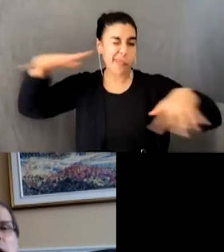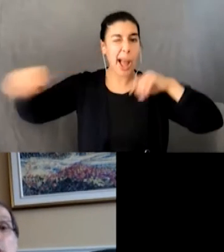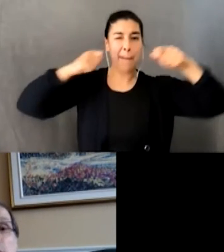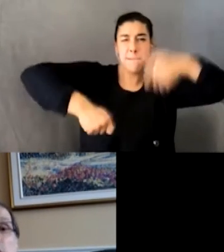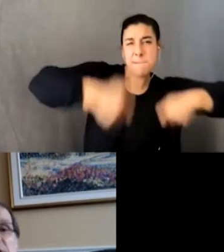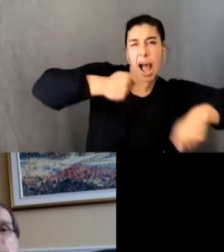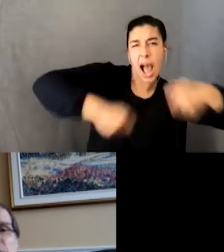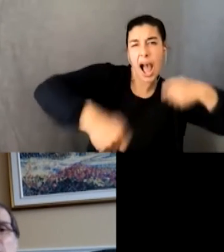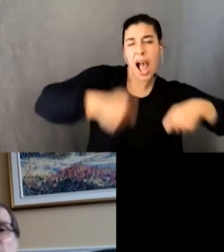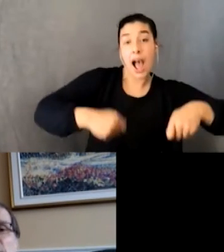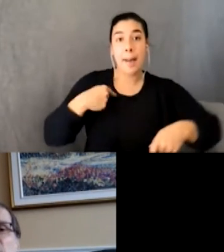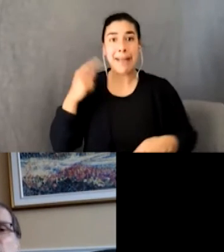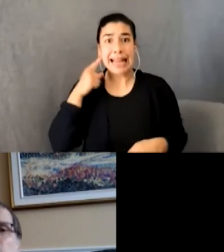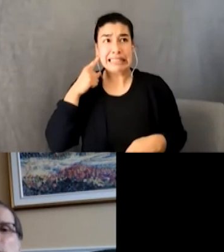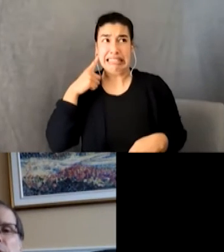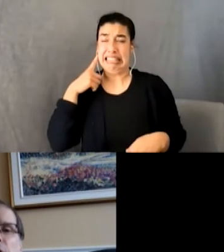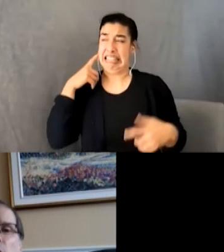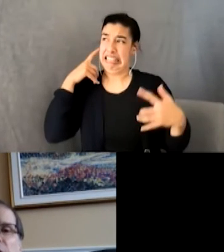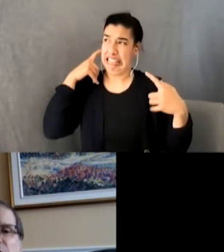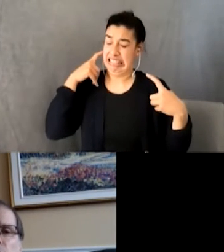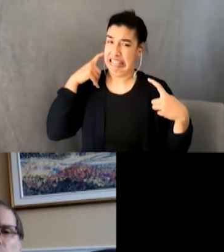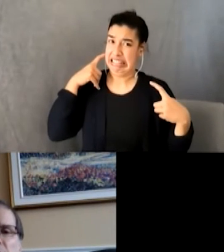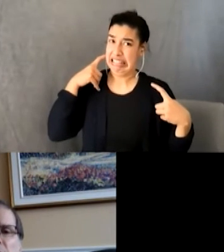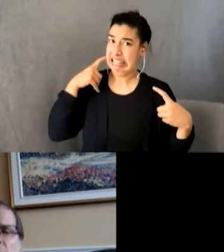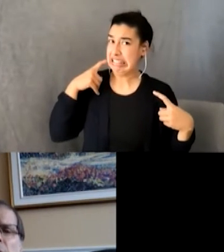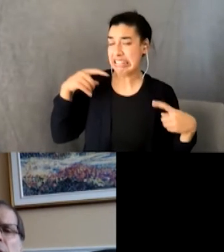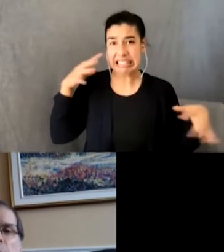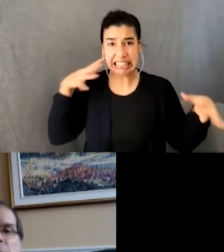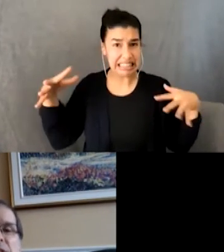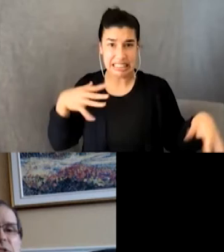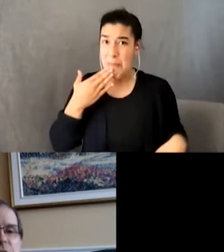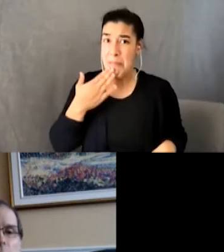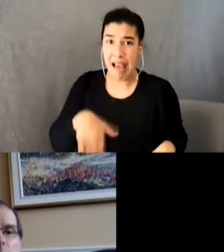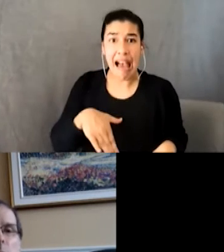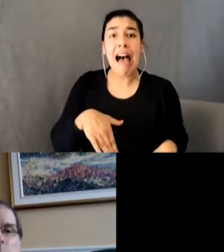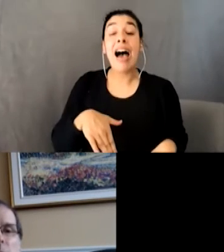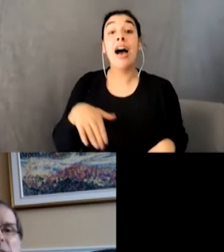We walked up the driveway of a home with a garage door opened. A bassist and drummer were playing as